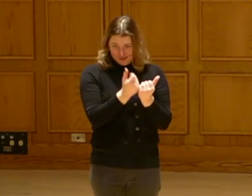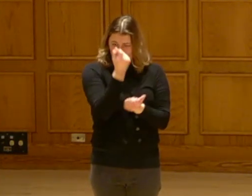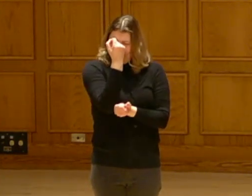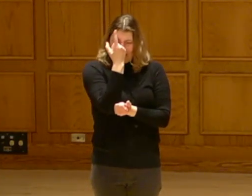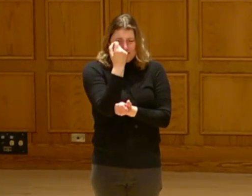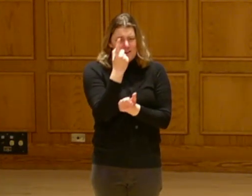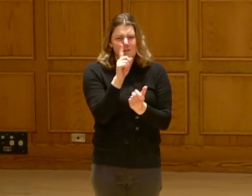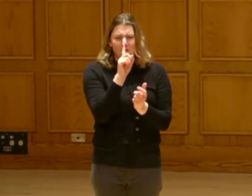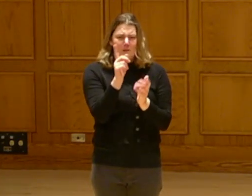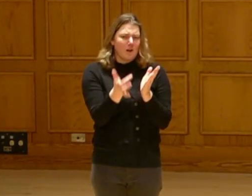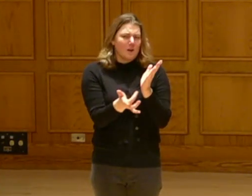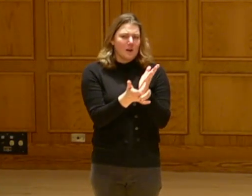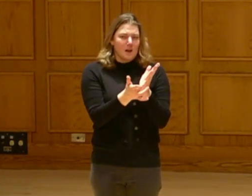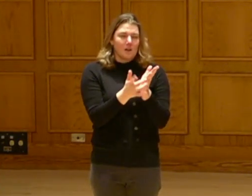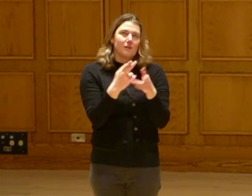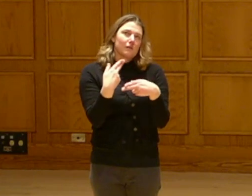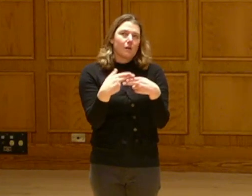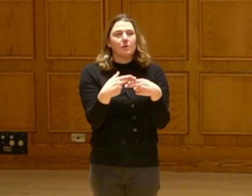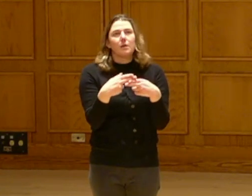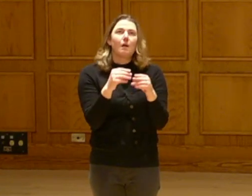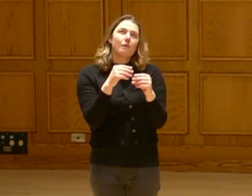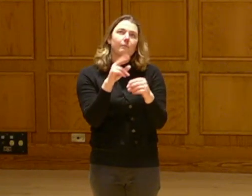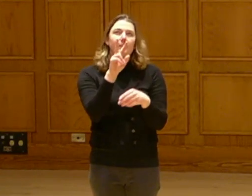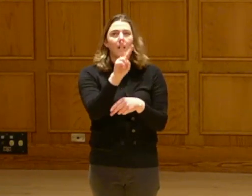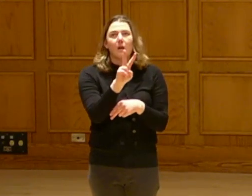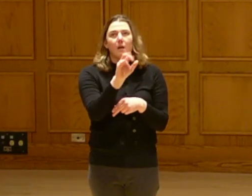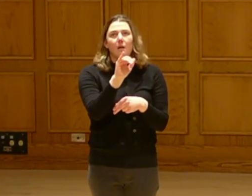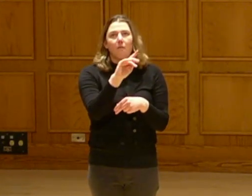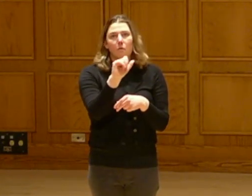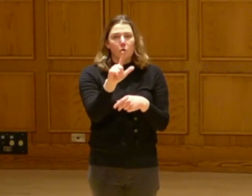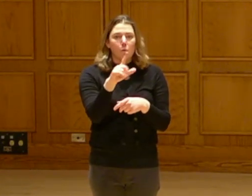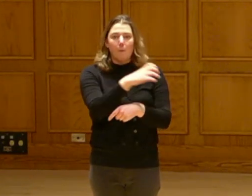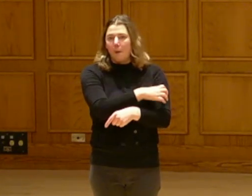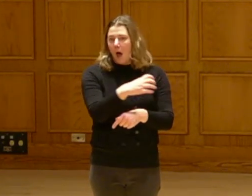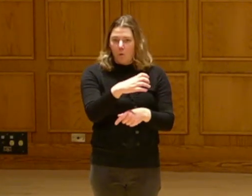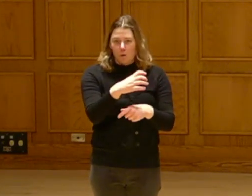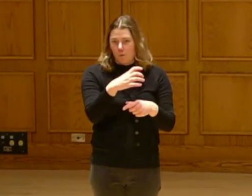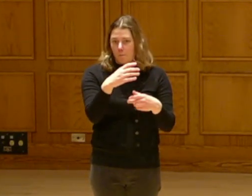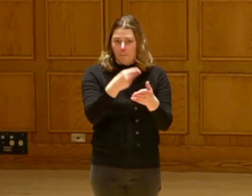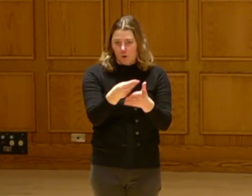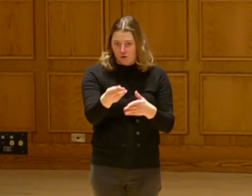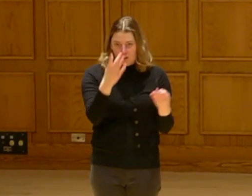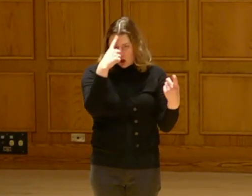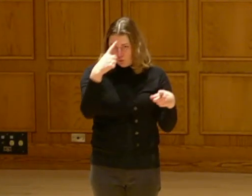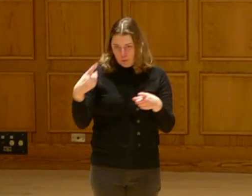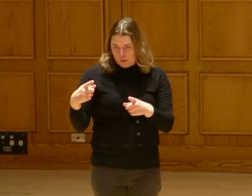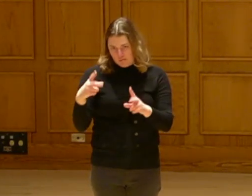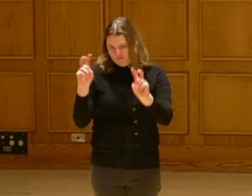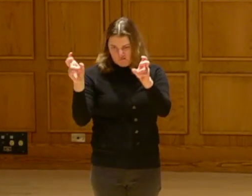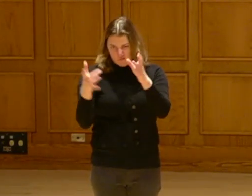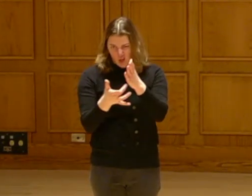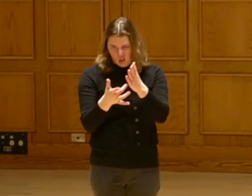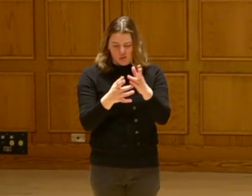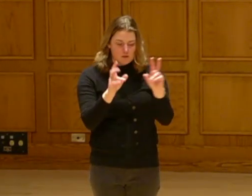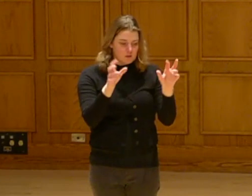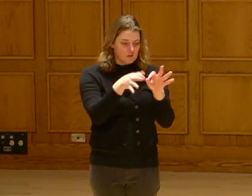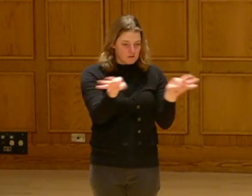So this is a very technical thing called virtual power purchase agreements. Power purchase agreements.